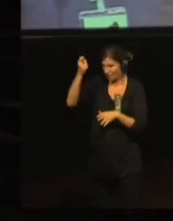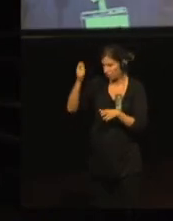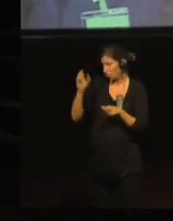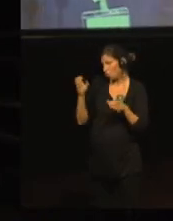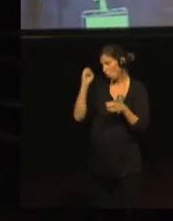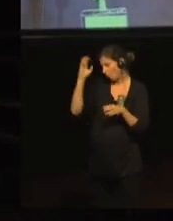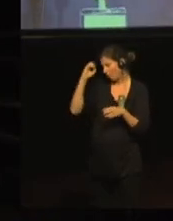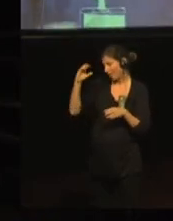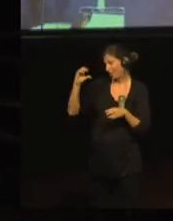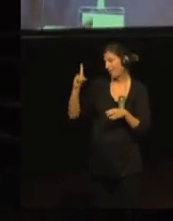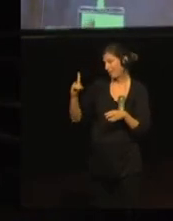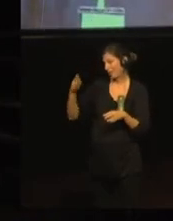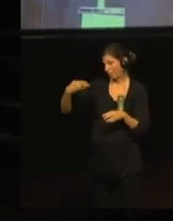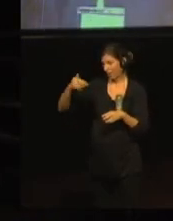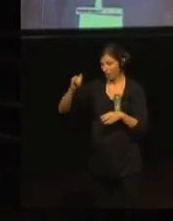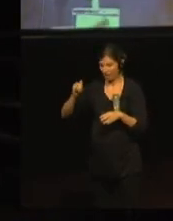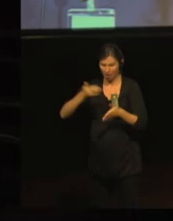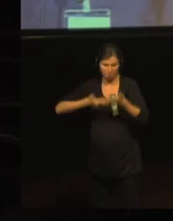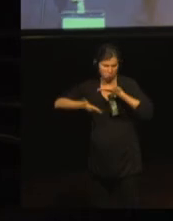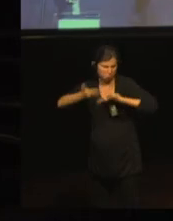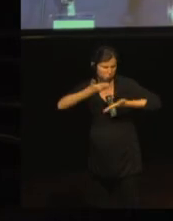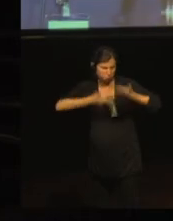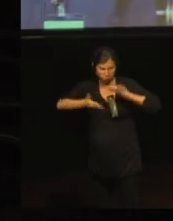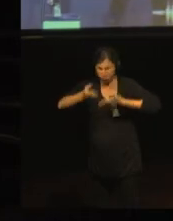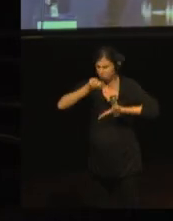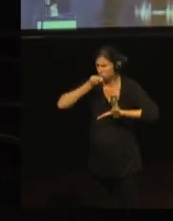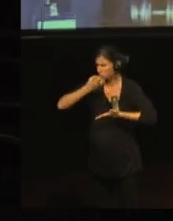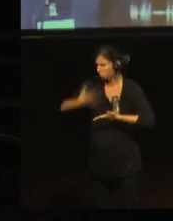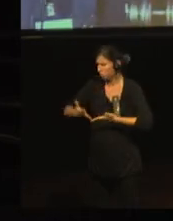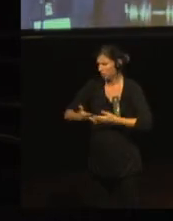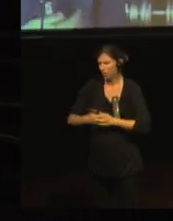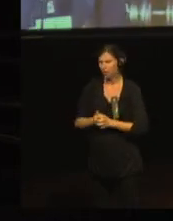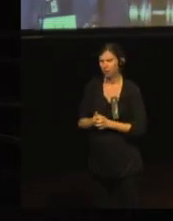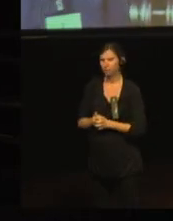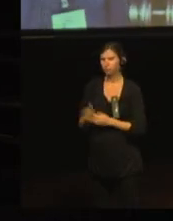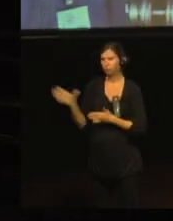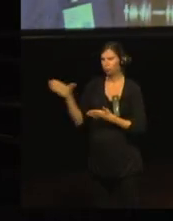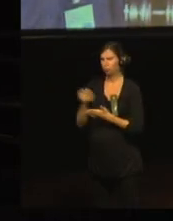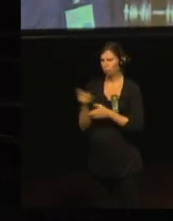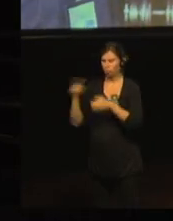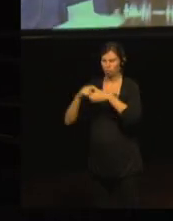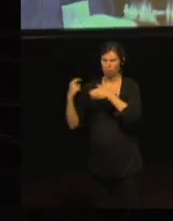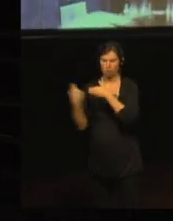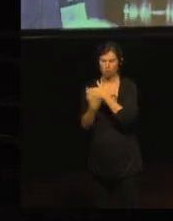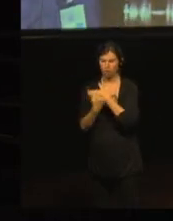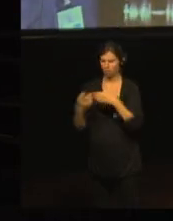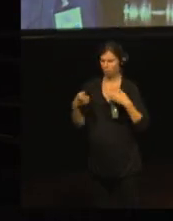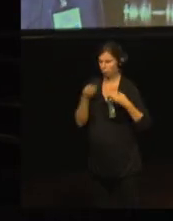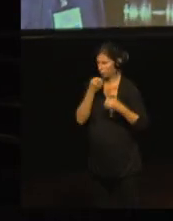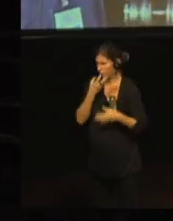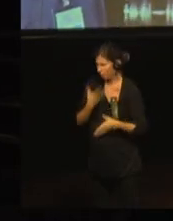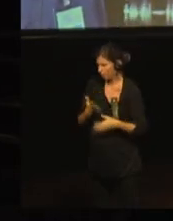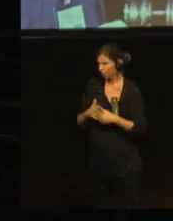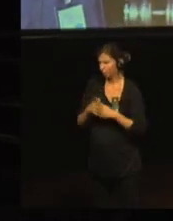They agreed on our goals and stood by the project, so we already had a little success in the middle of the project.